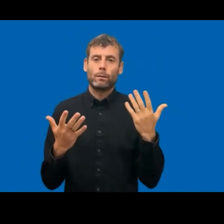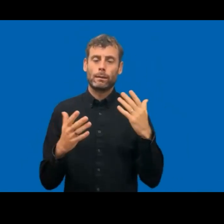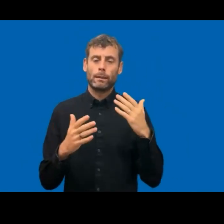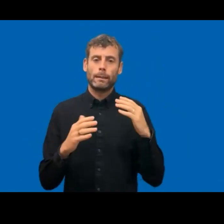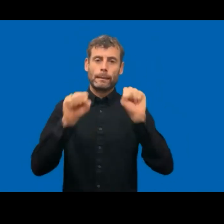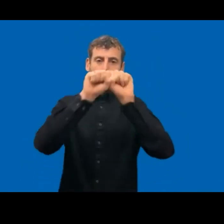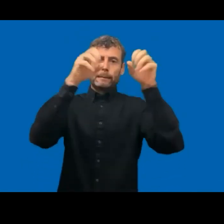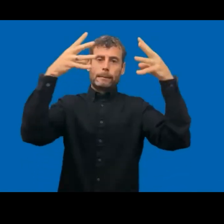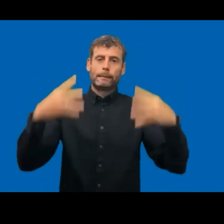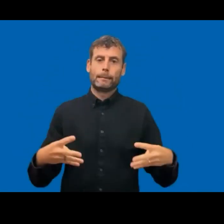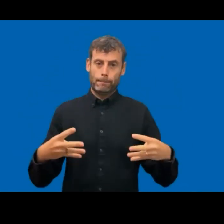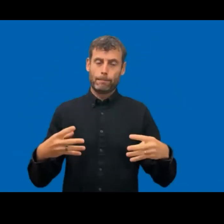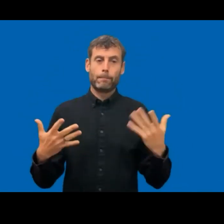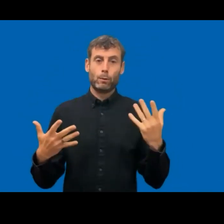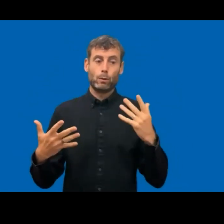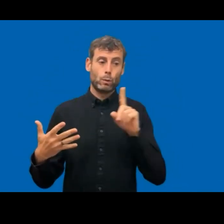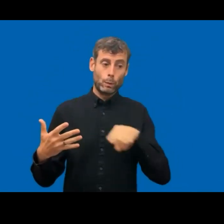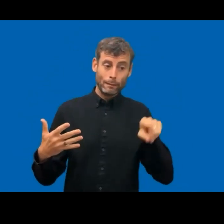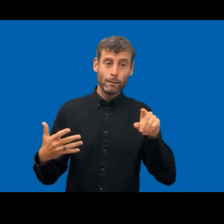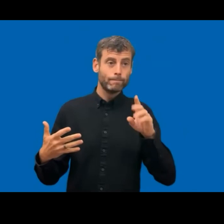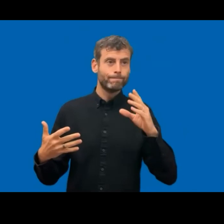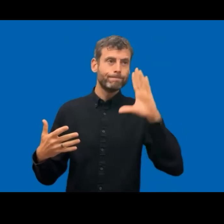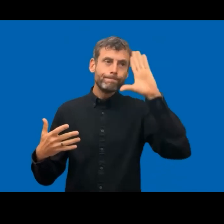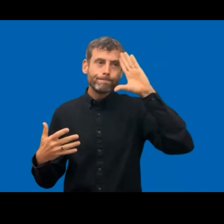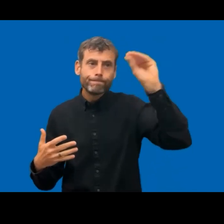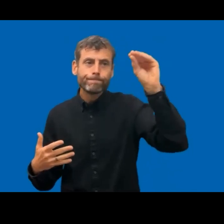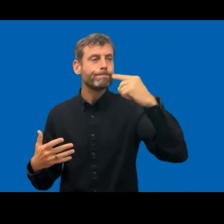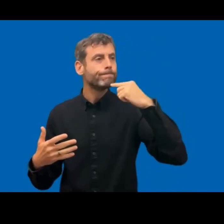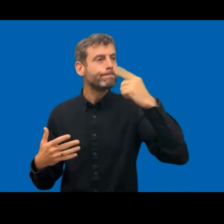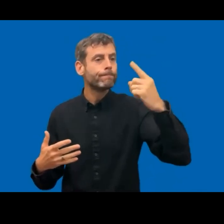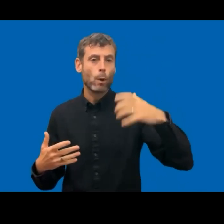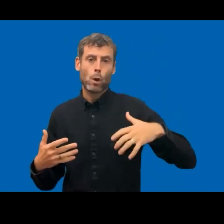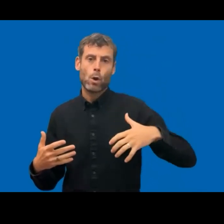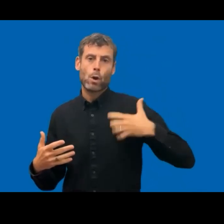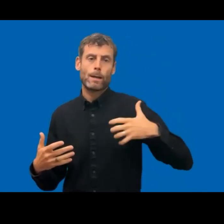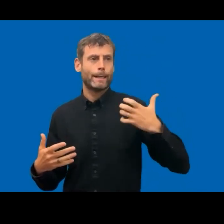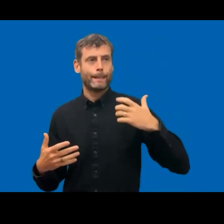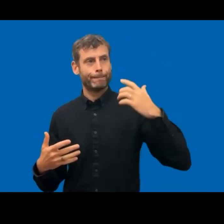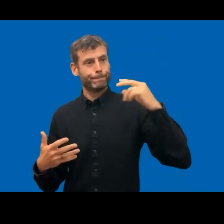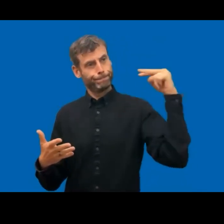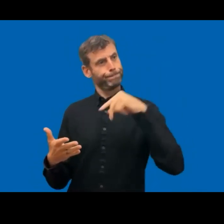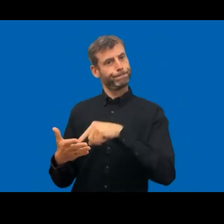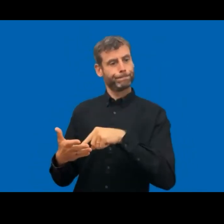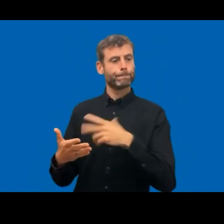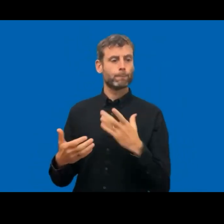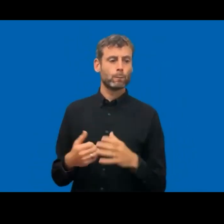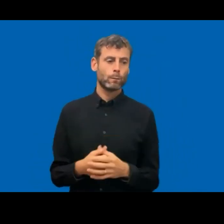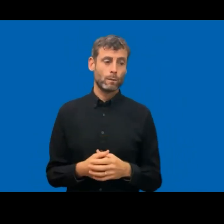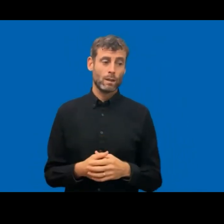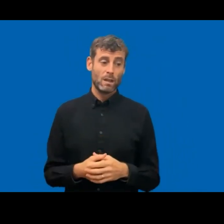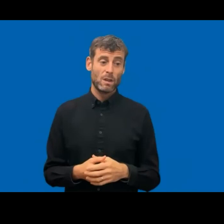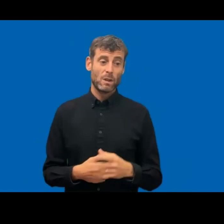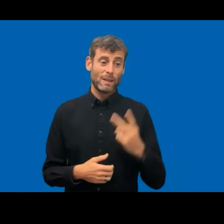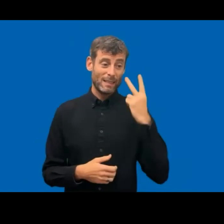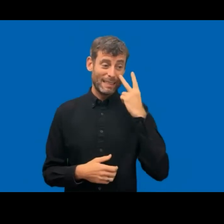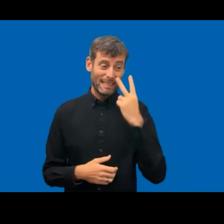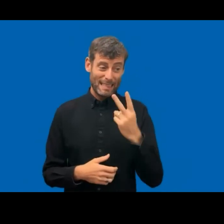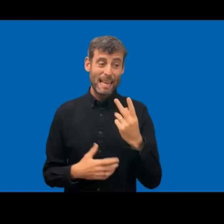only two were compliant. So, yes. It underlines the point that we have still a way to go.